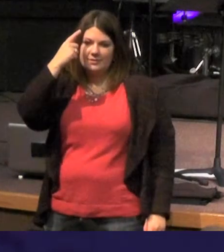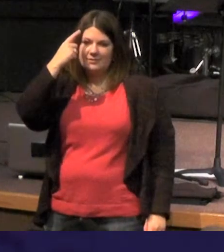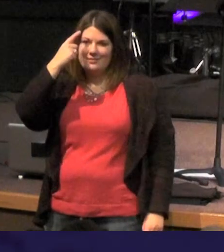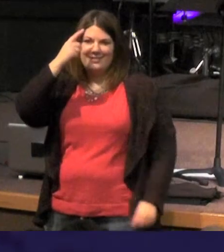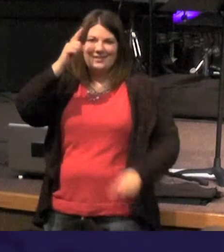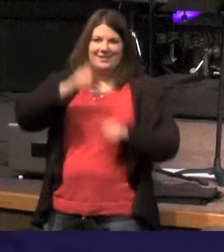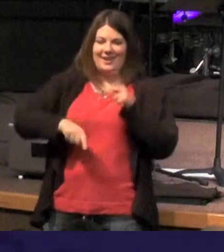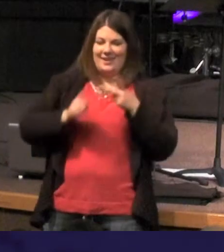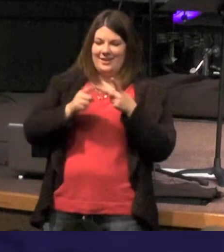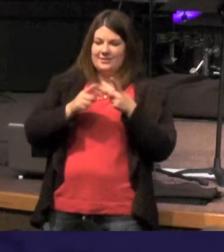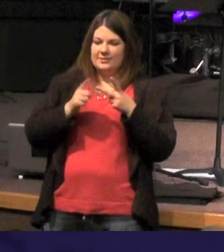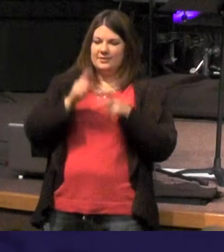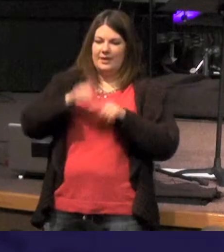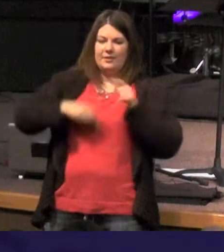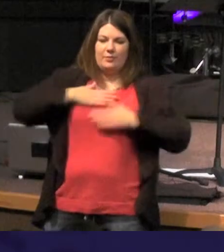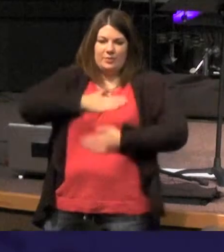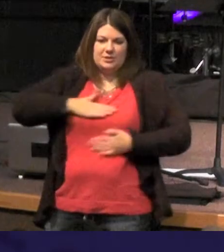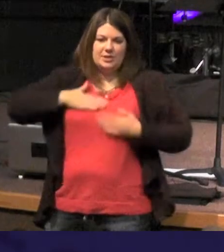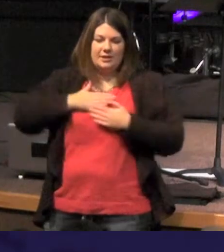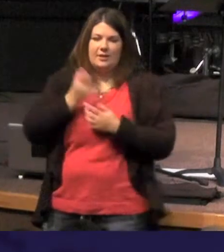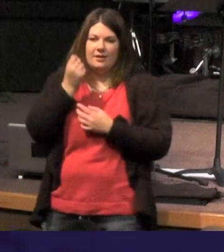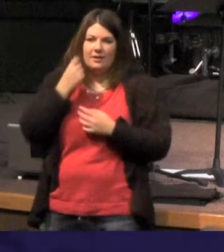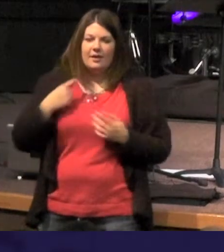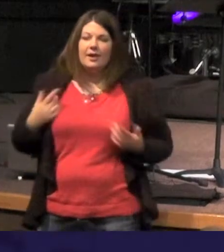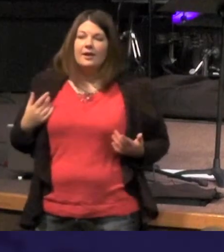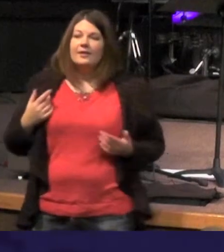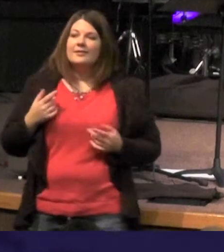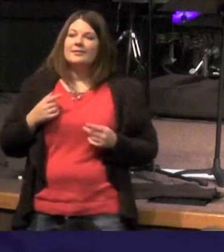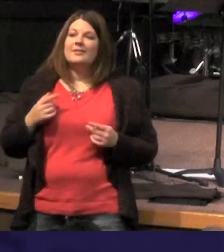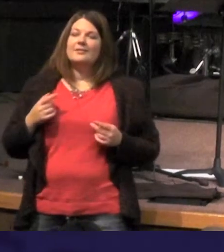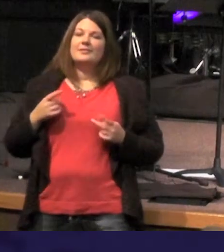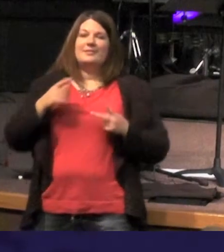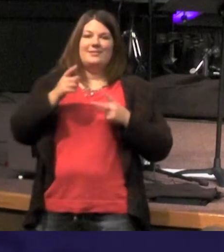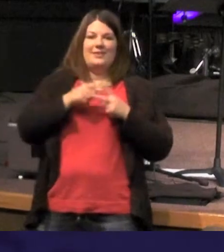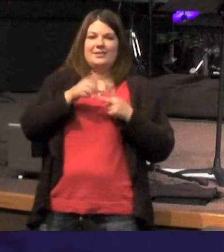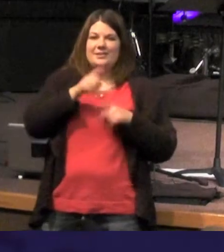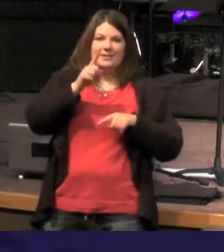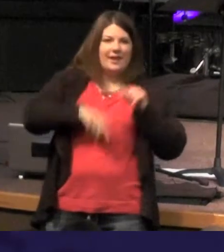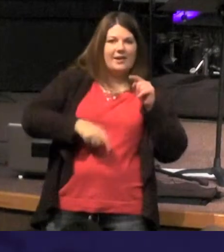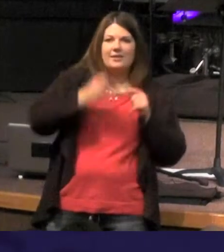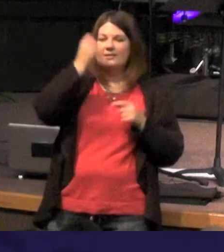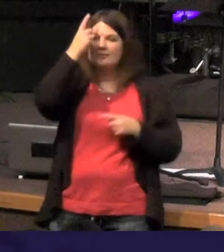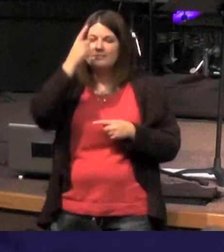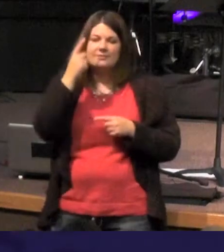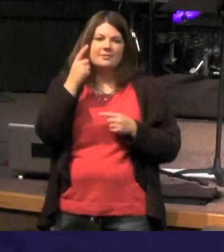They can't appreciate it and realize while they can't appreciate her they don't understand it - they can't comprehend it